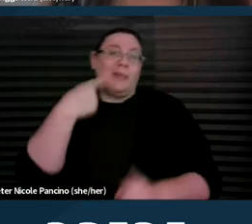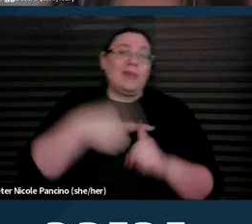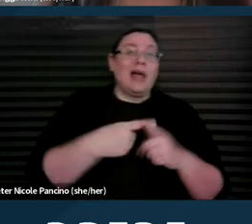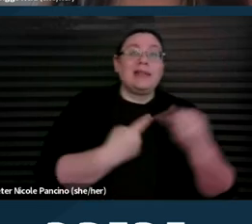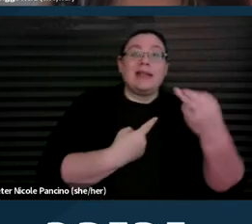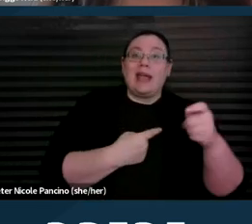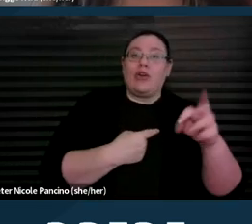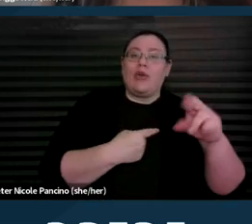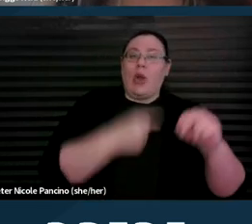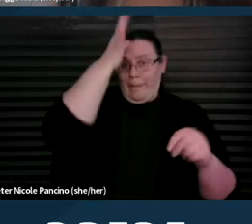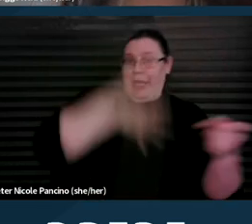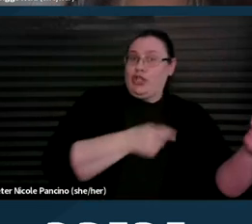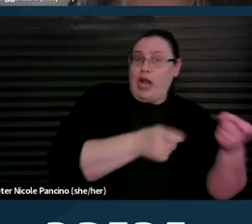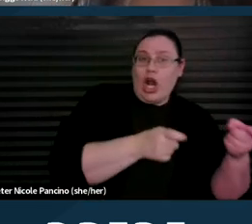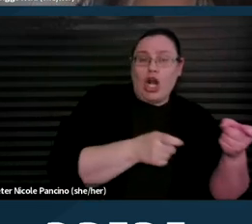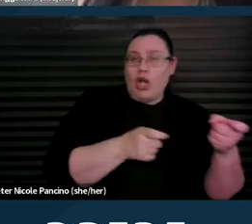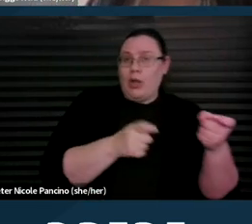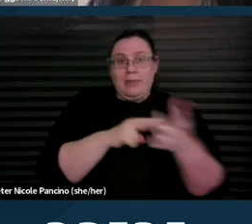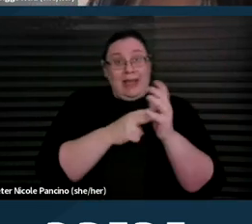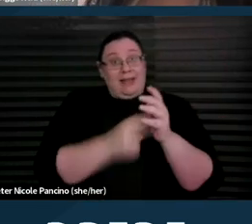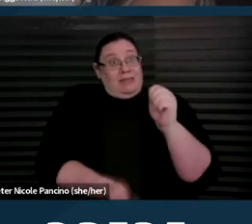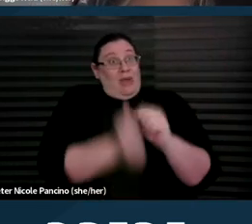render the vast majority of the world invalid.